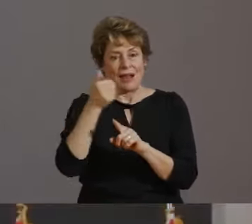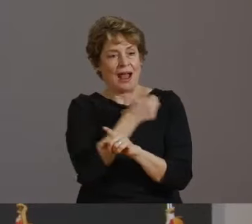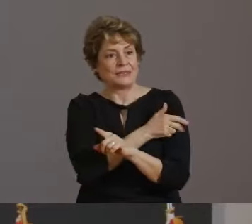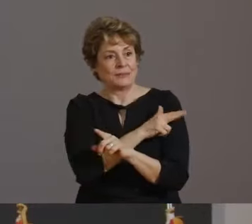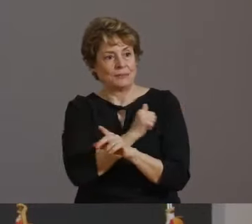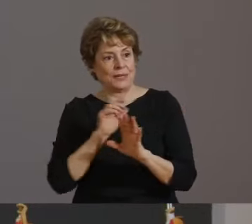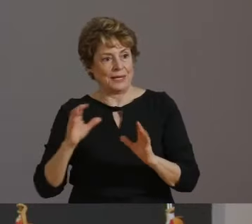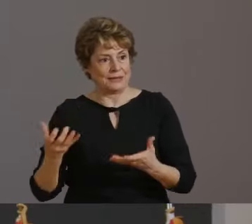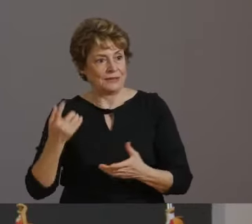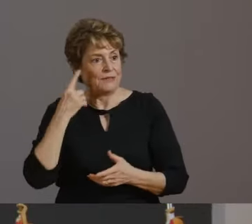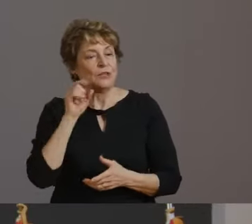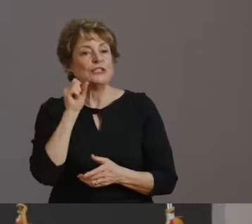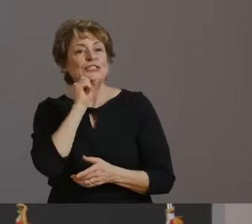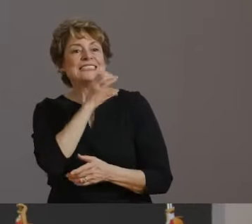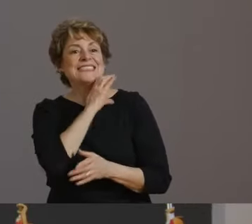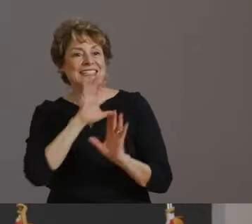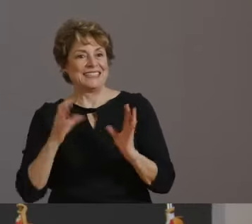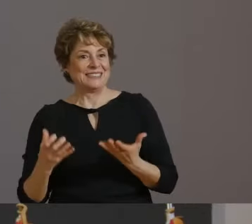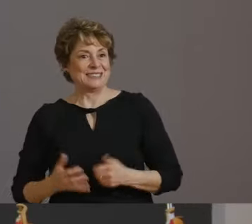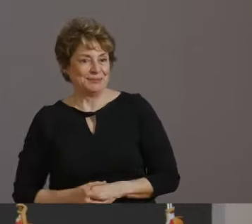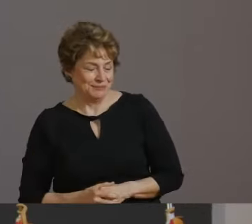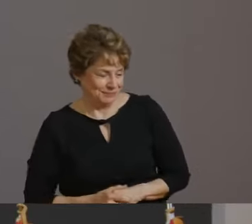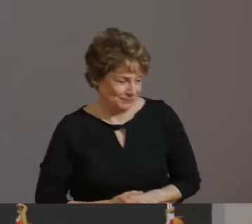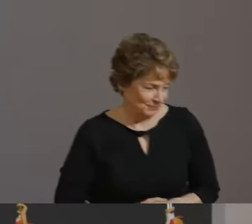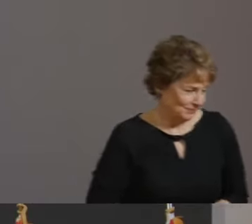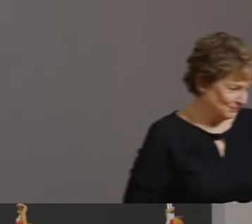I'M STEVE PURVES.